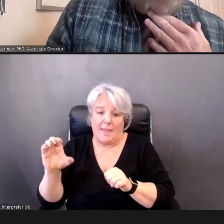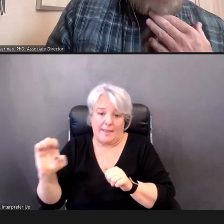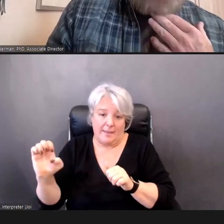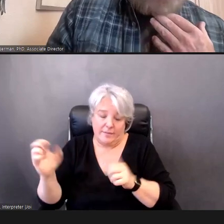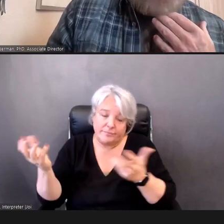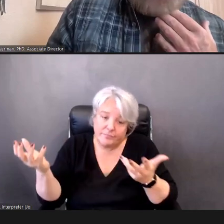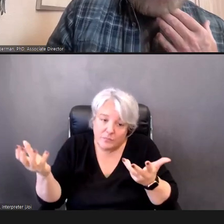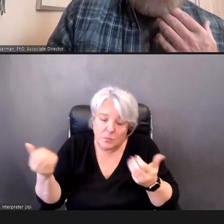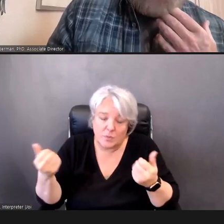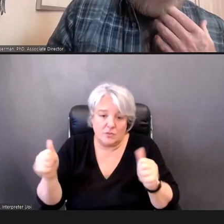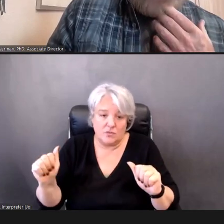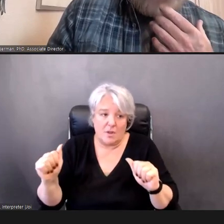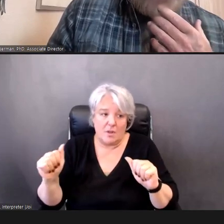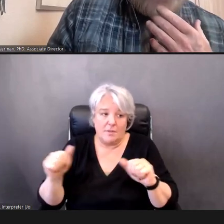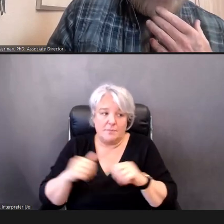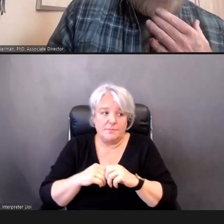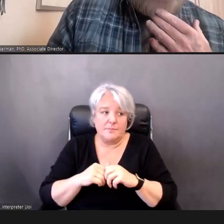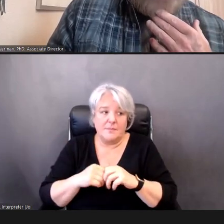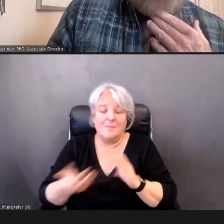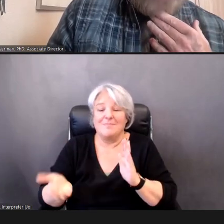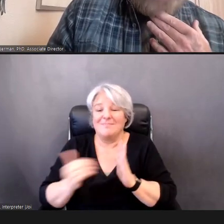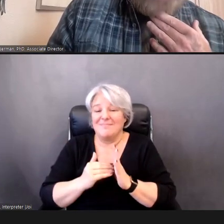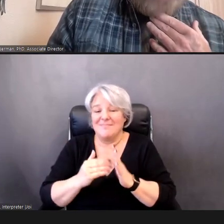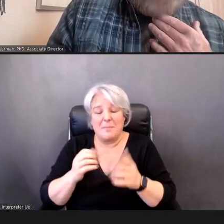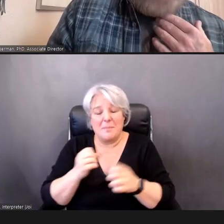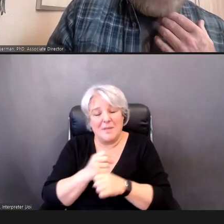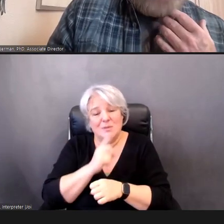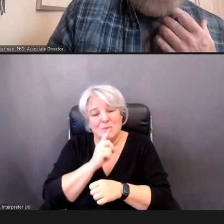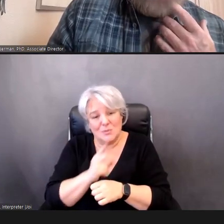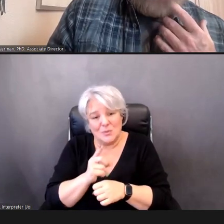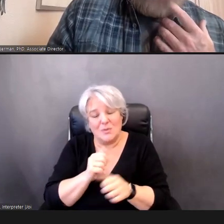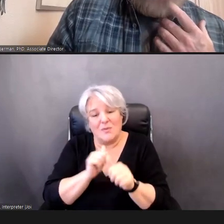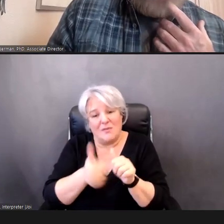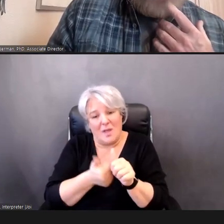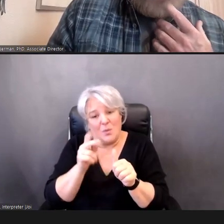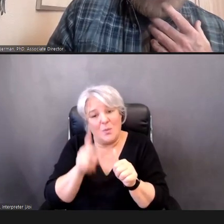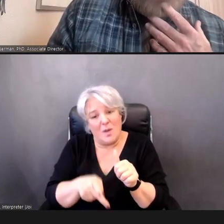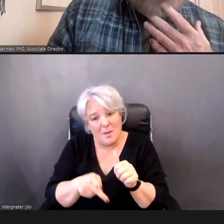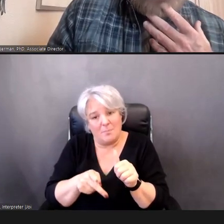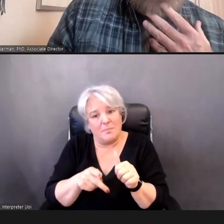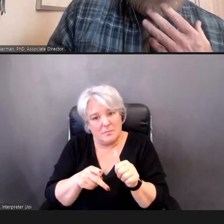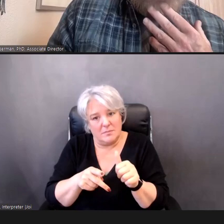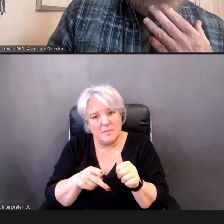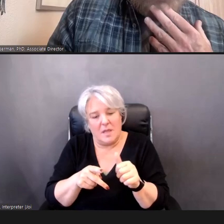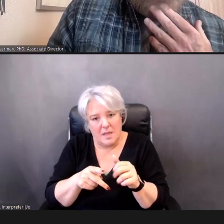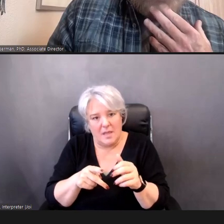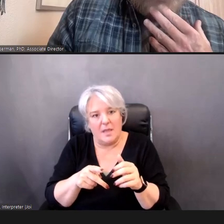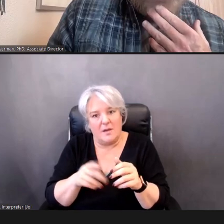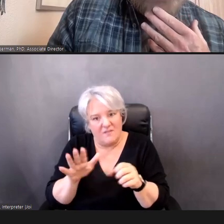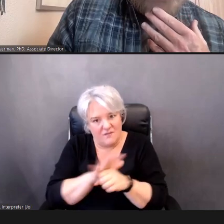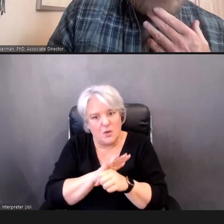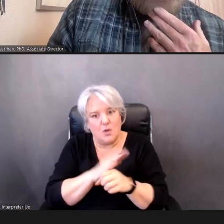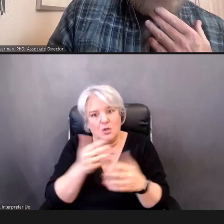But, again, you're going to want to be sure that we follow up and we get that child all the way through, even if we're able to screen it